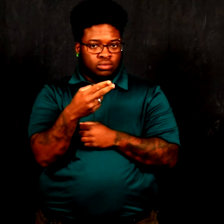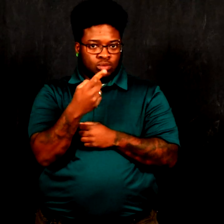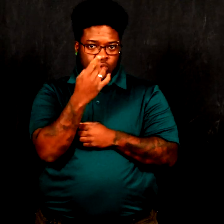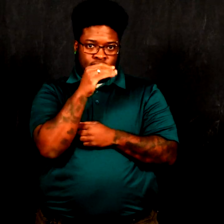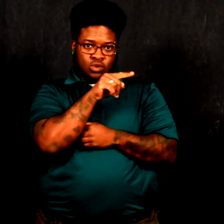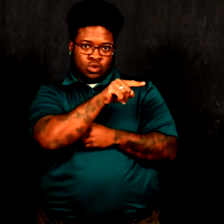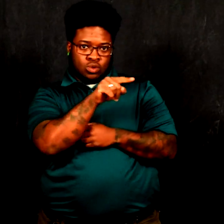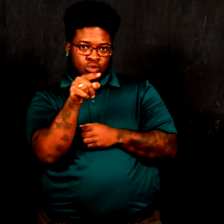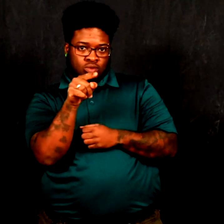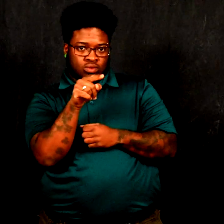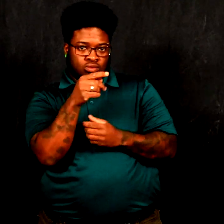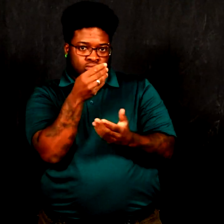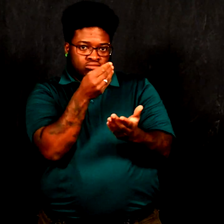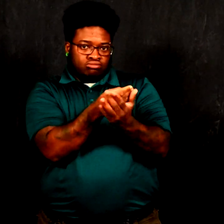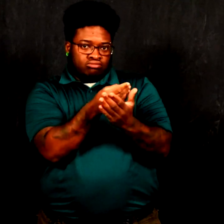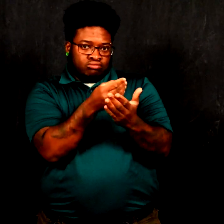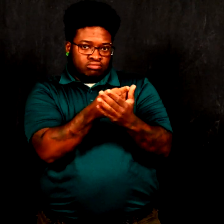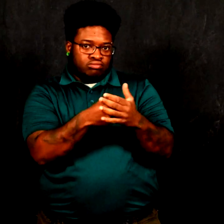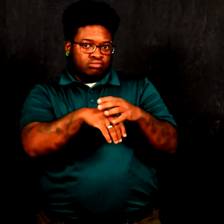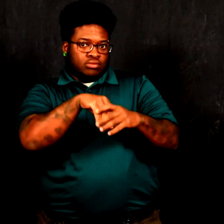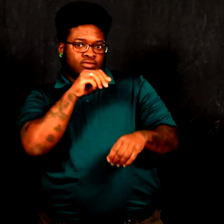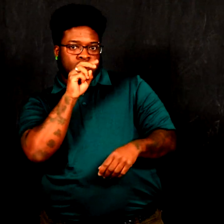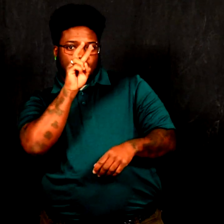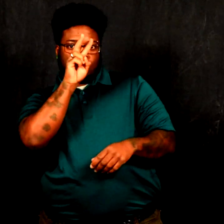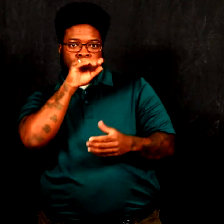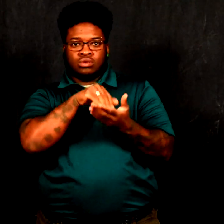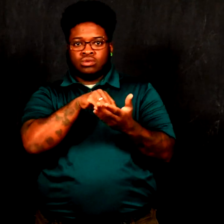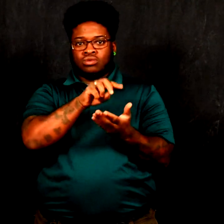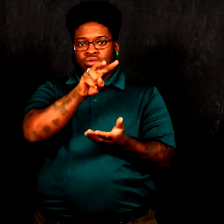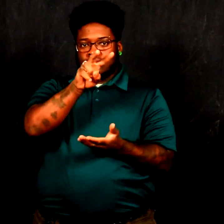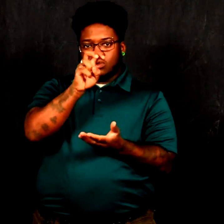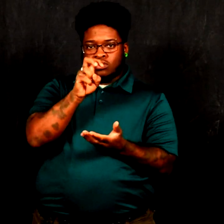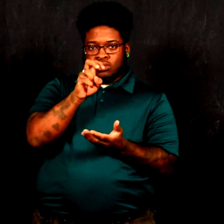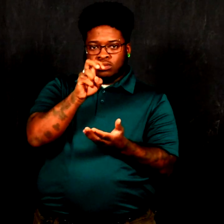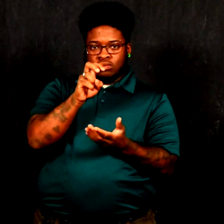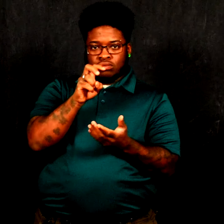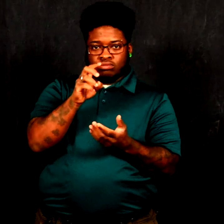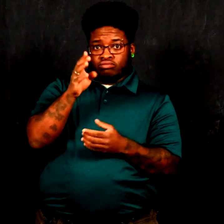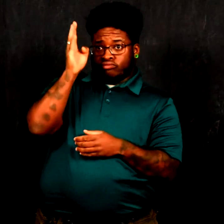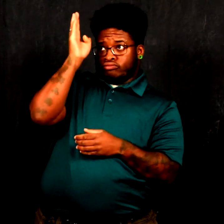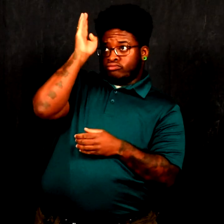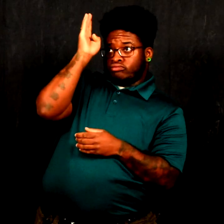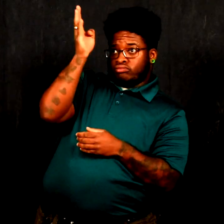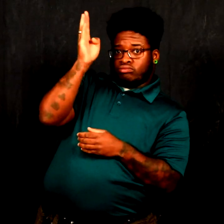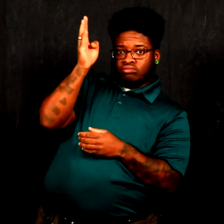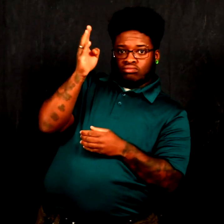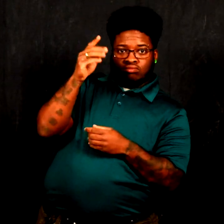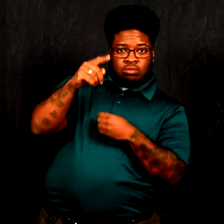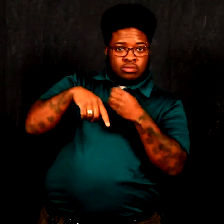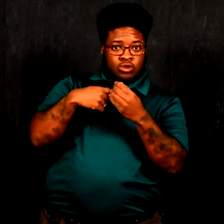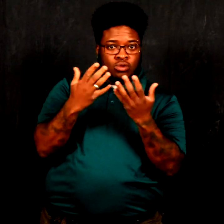to be one of two grantees out of 2200 to present about